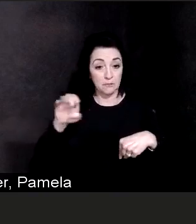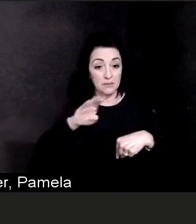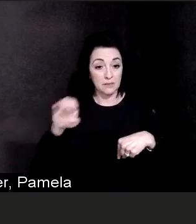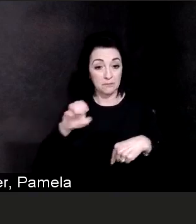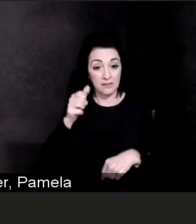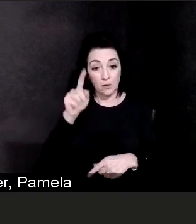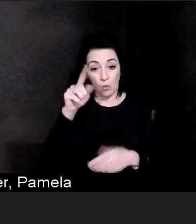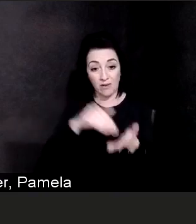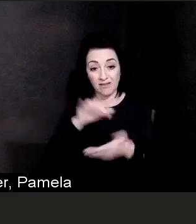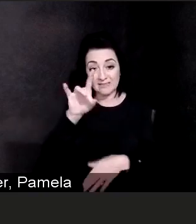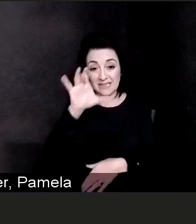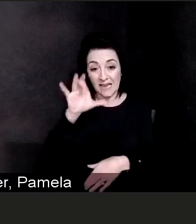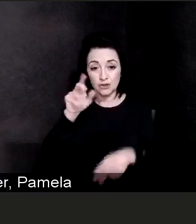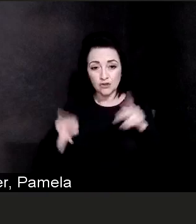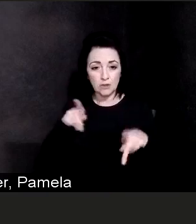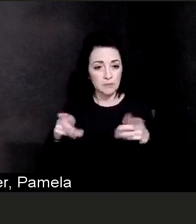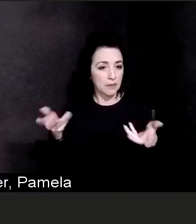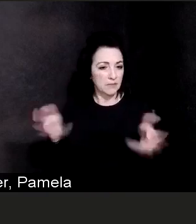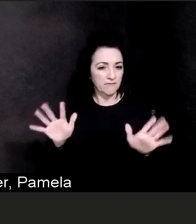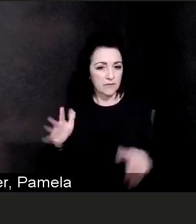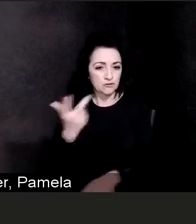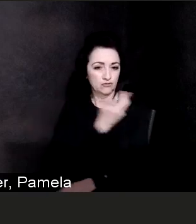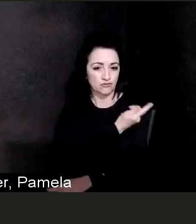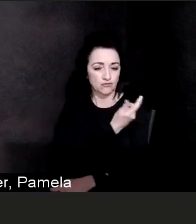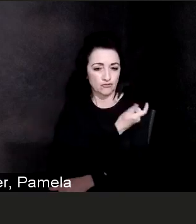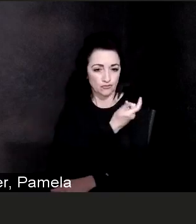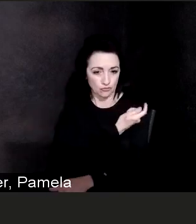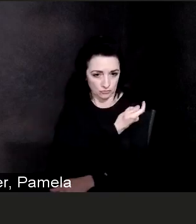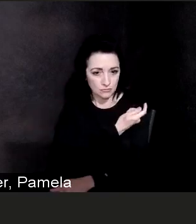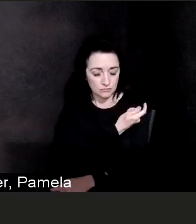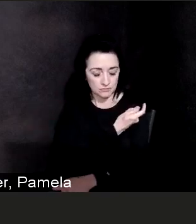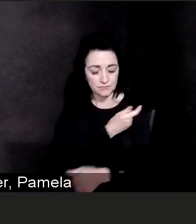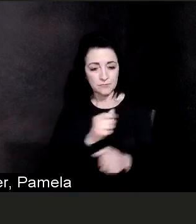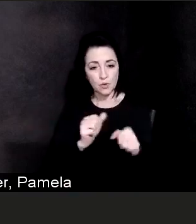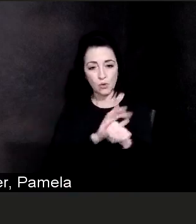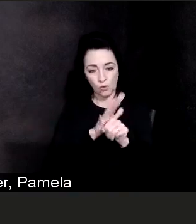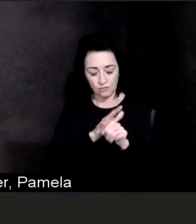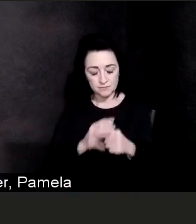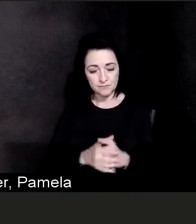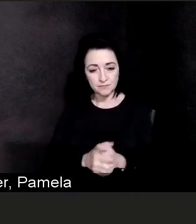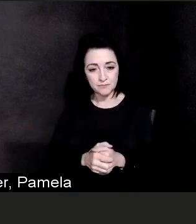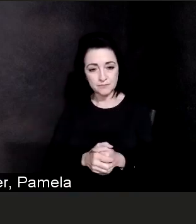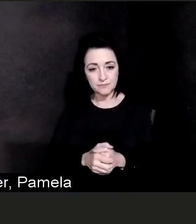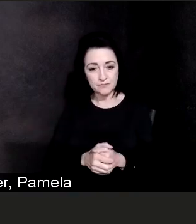and that also makes us extremely proud. The vaccine that we have received, like I said,